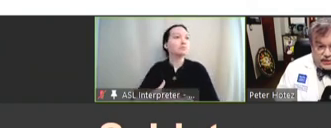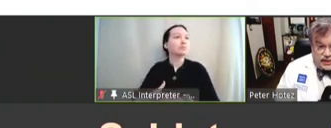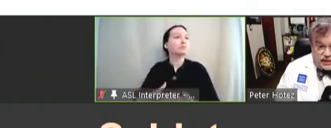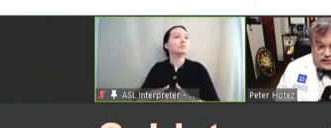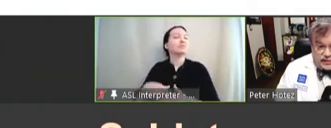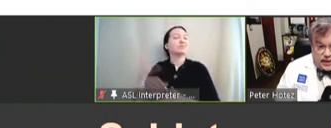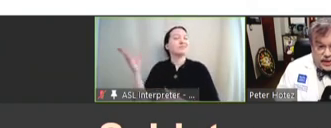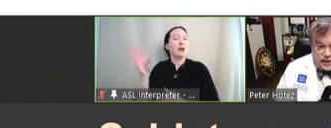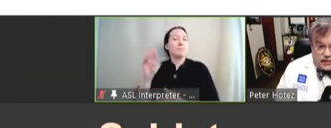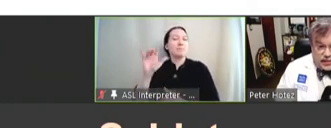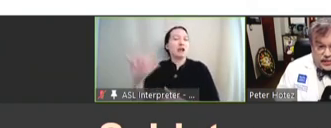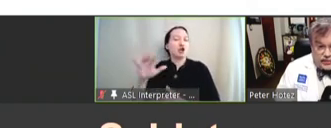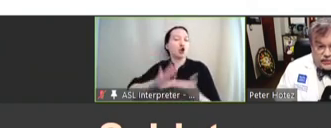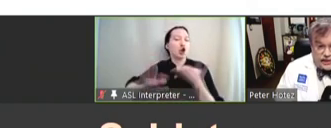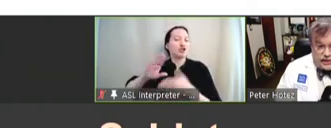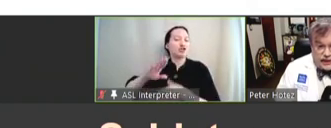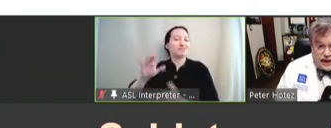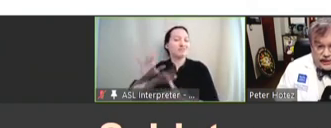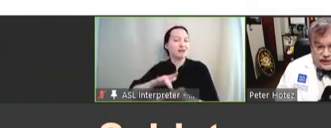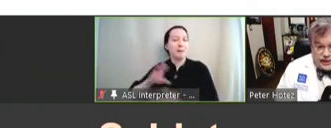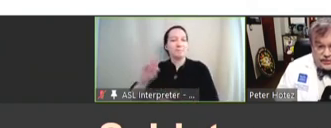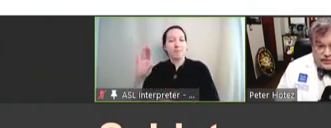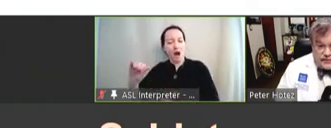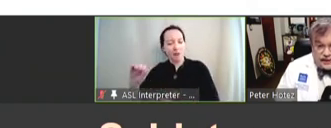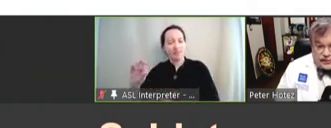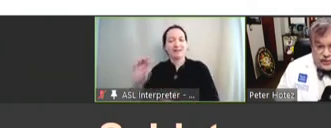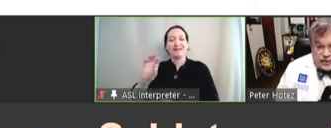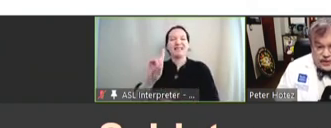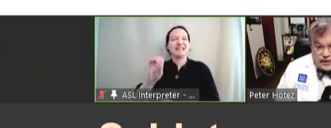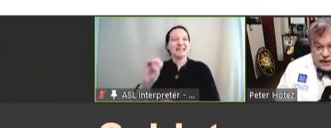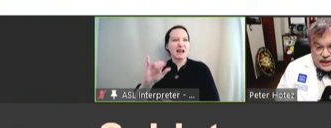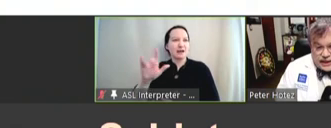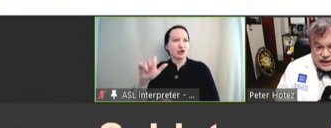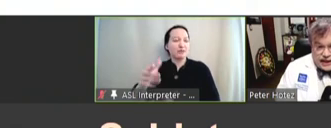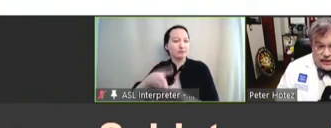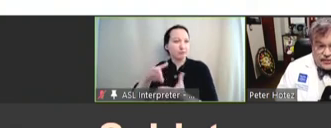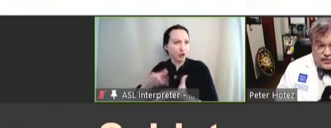of Medicine. Bob Atwater to get through the Phase 1, and now through